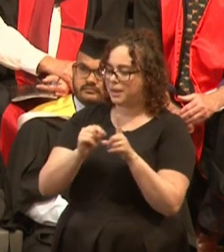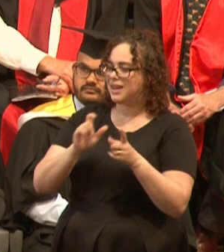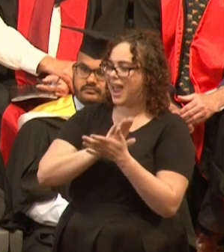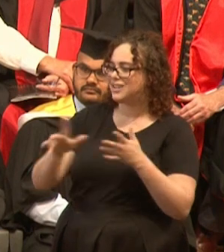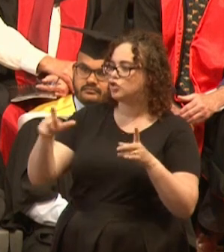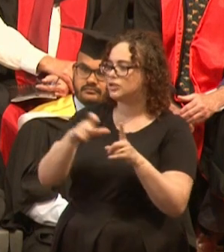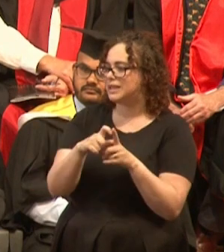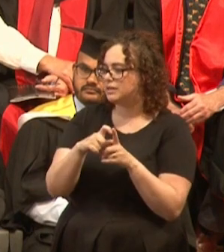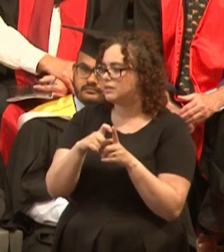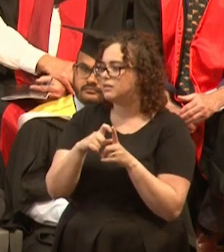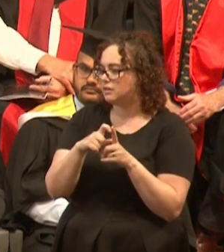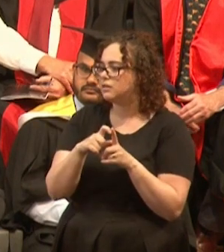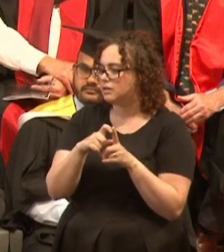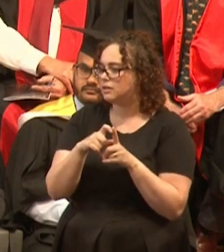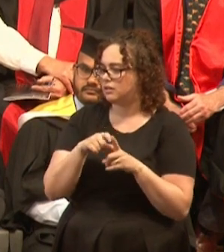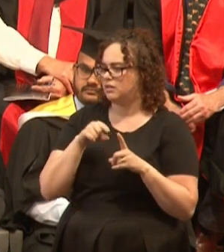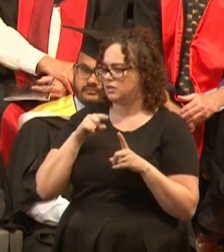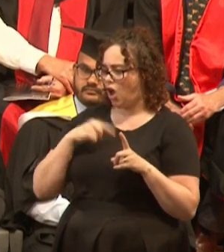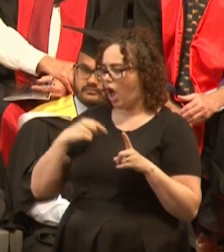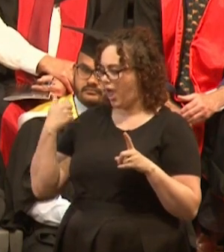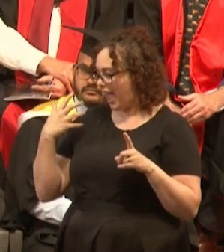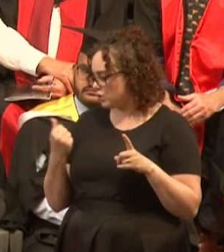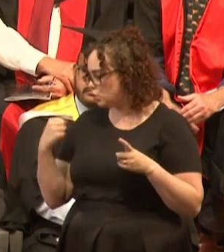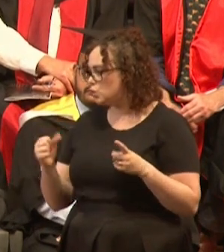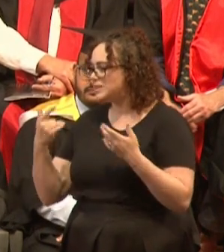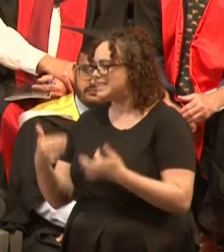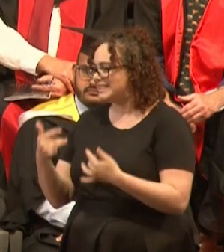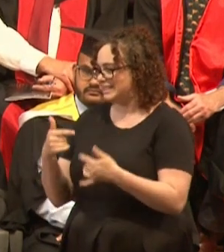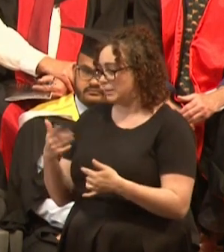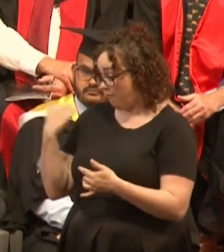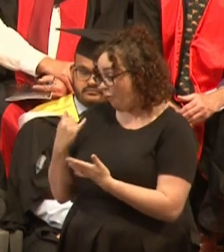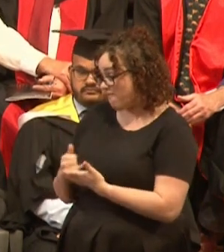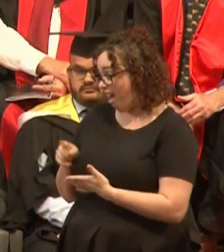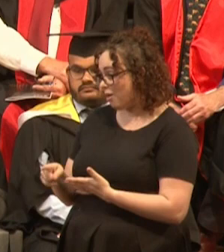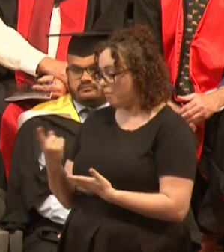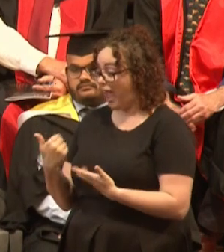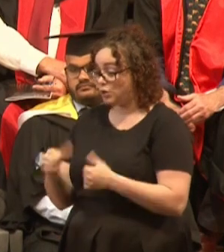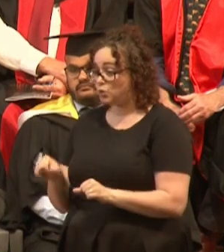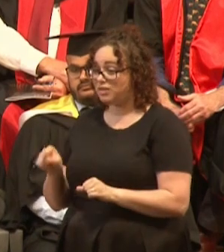using advanced multivariate statistics to study complex marine communities.